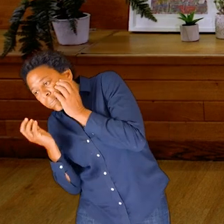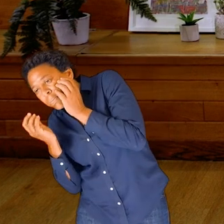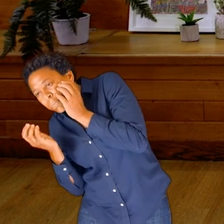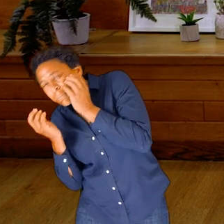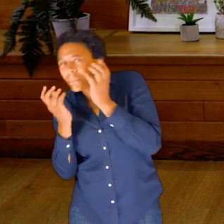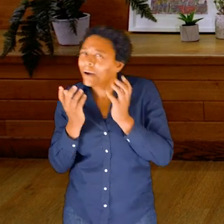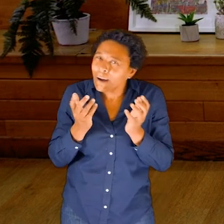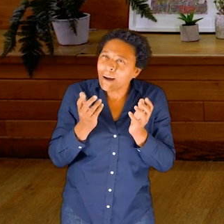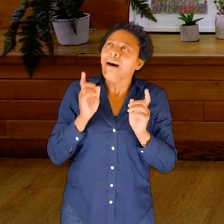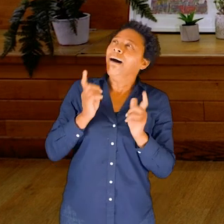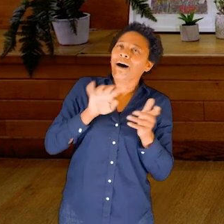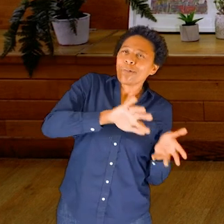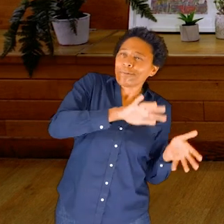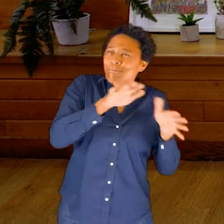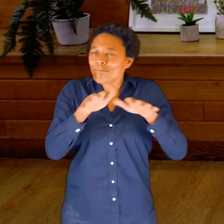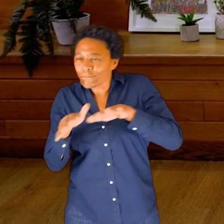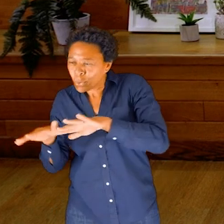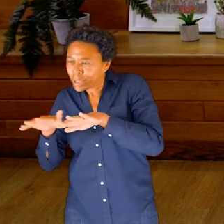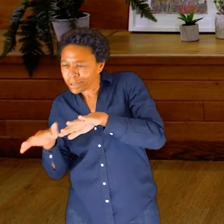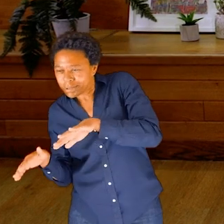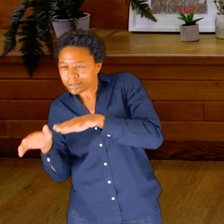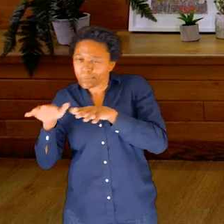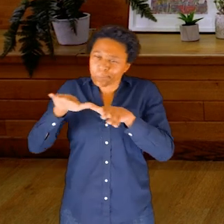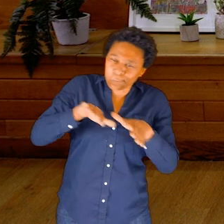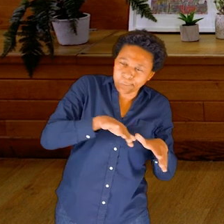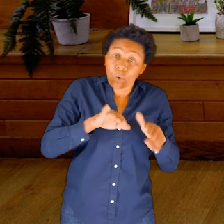As I bring my head forward, perhaps the front of my mouth will fill.